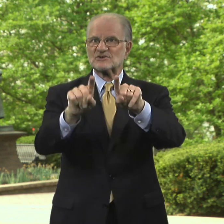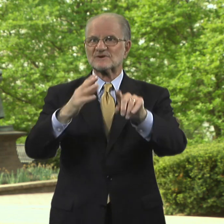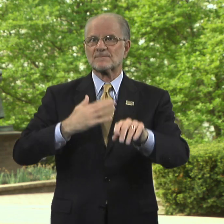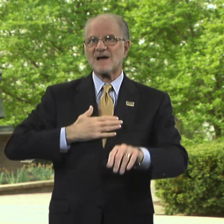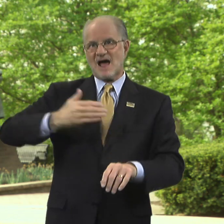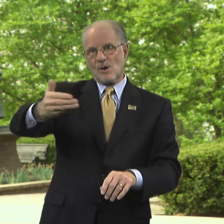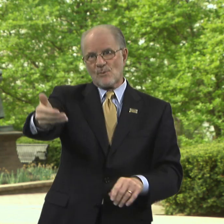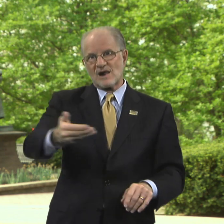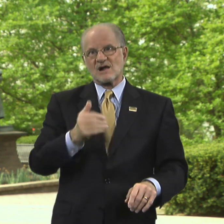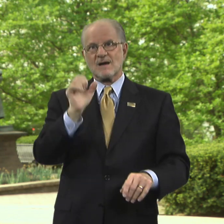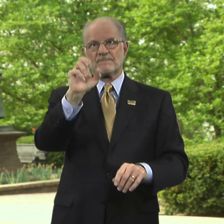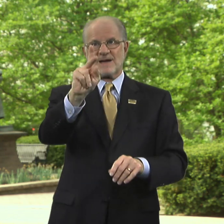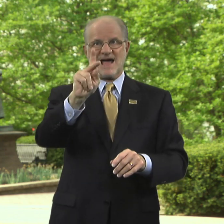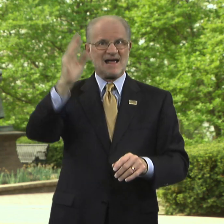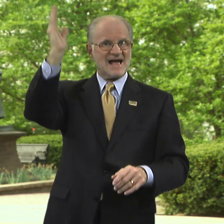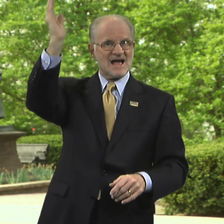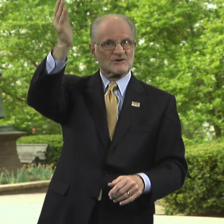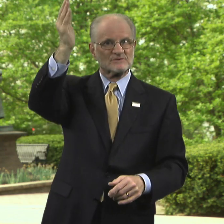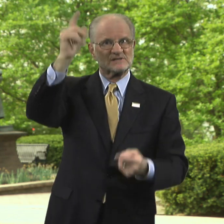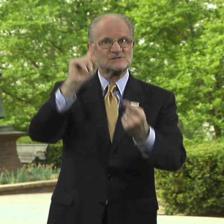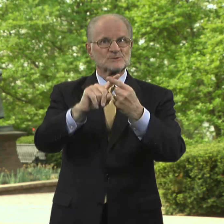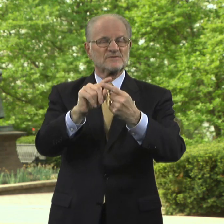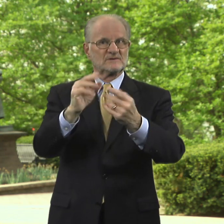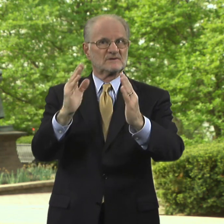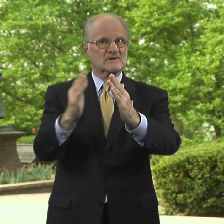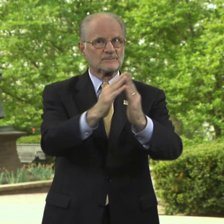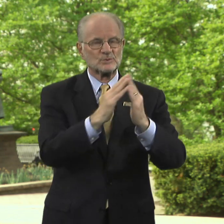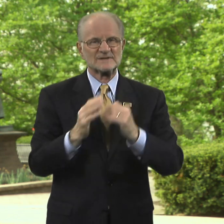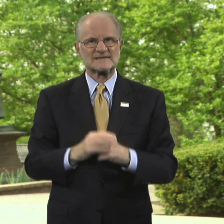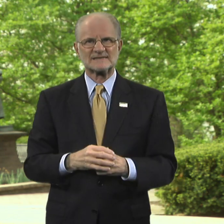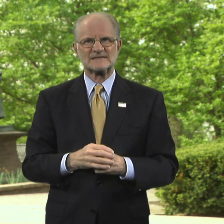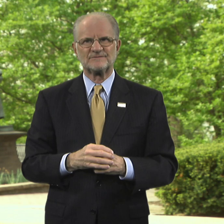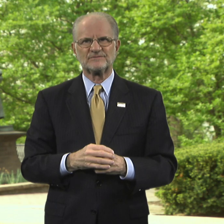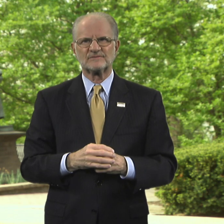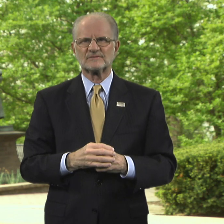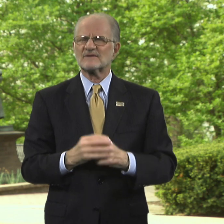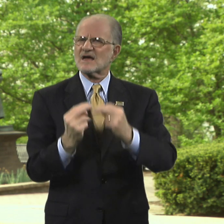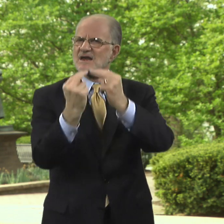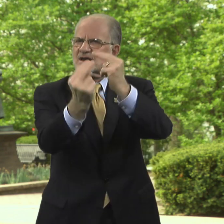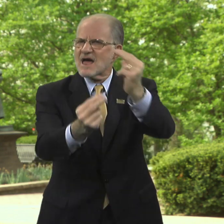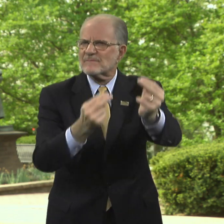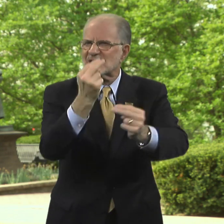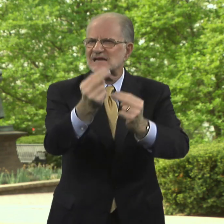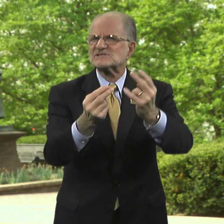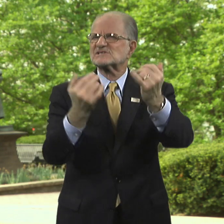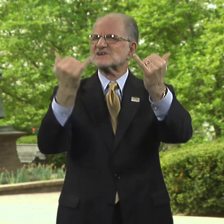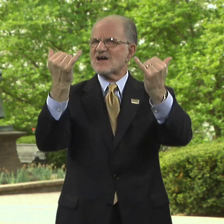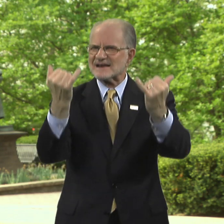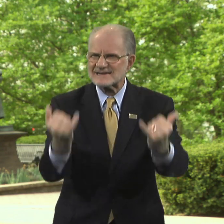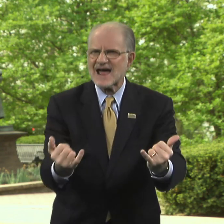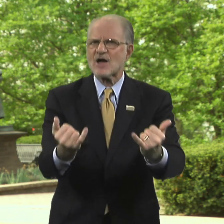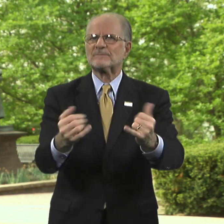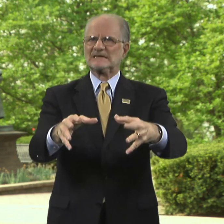during my welcome back address to the community. Nominations are now being accepted